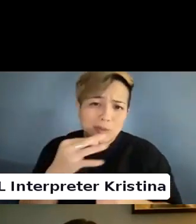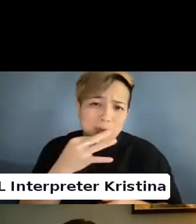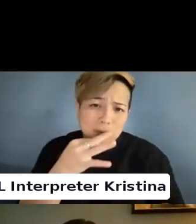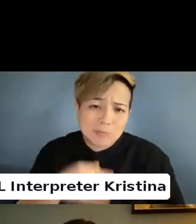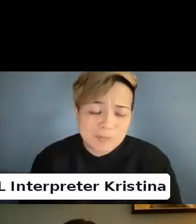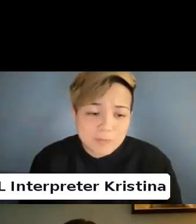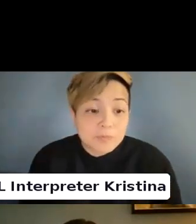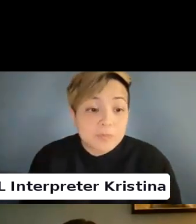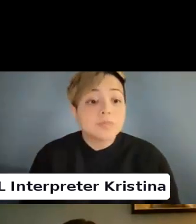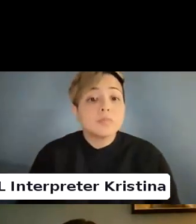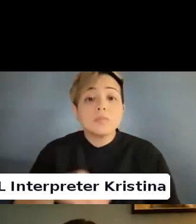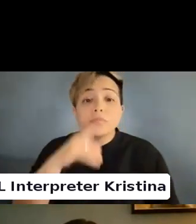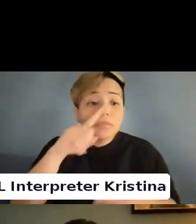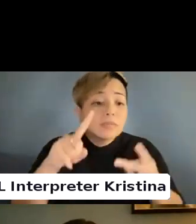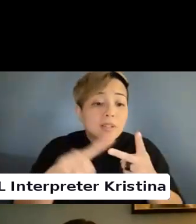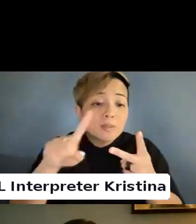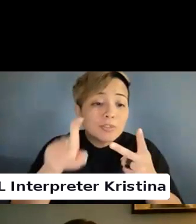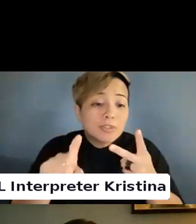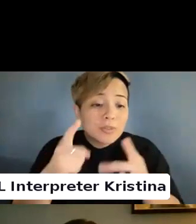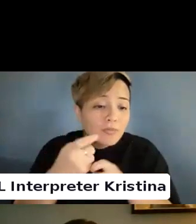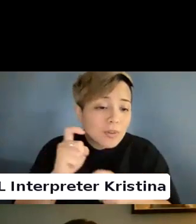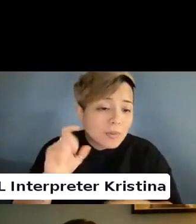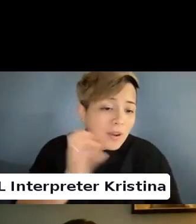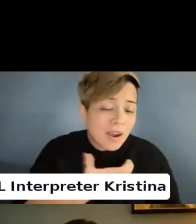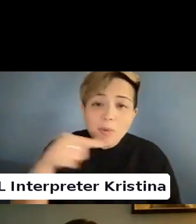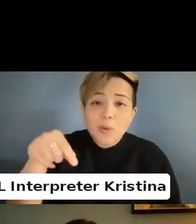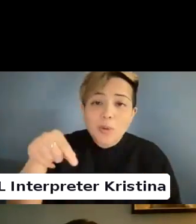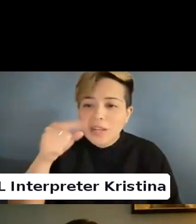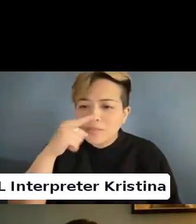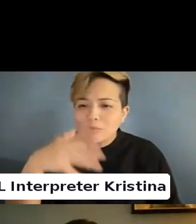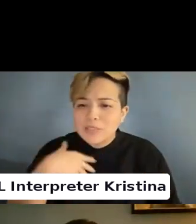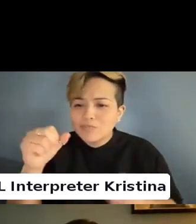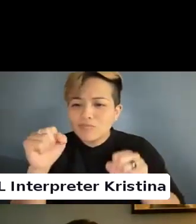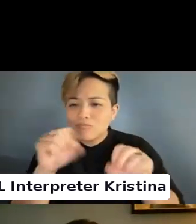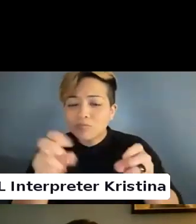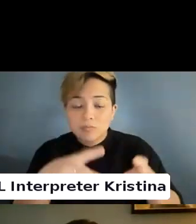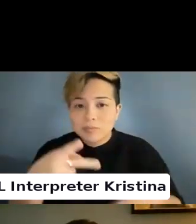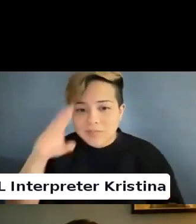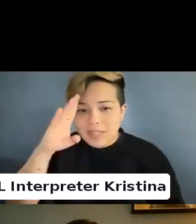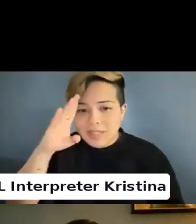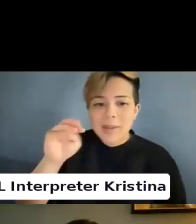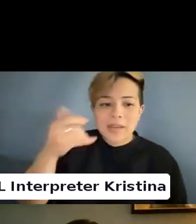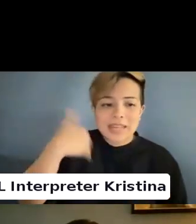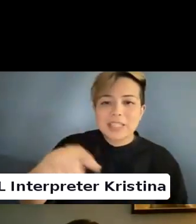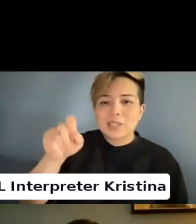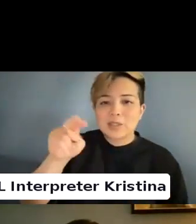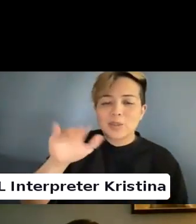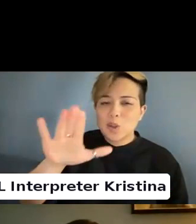Can we get the second question from our Q&A? Hi. This is Tony. Your faithful Q&A moderator.